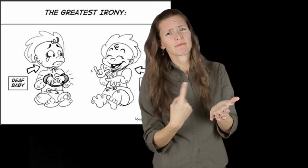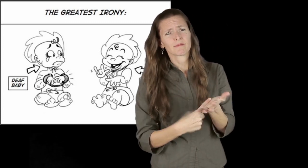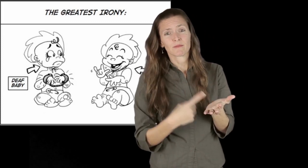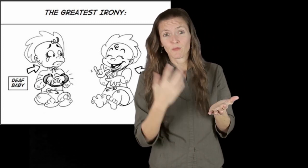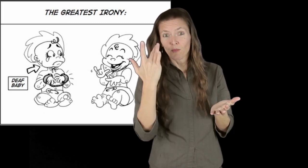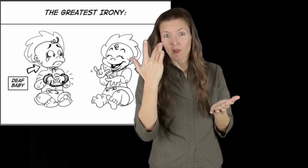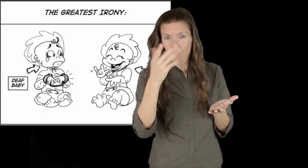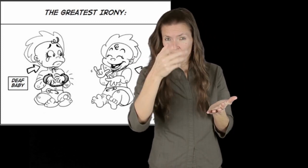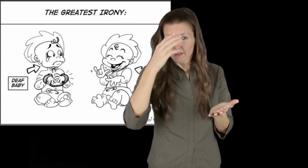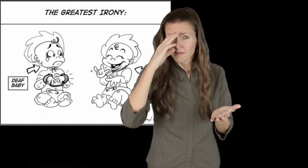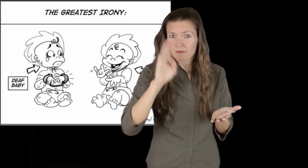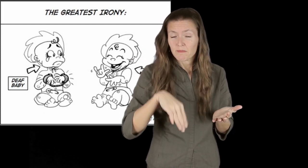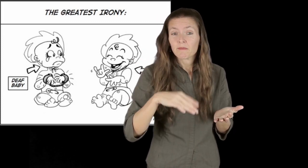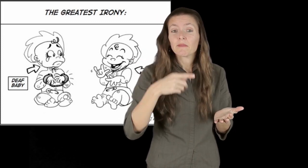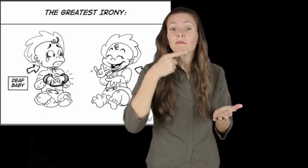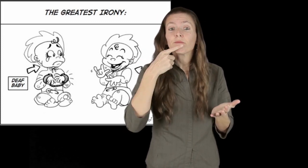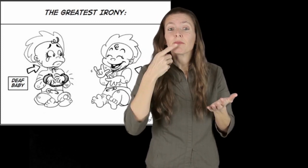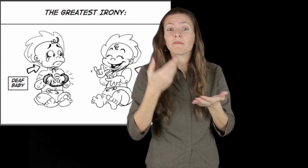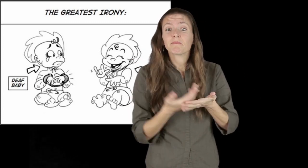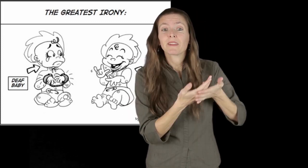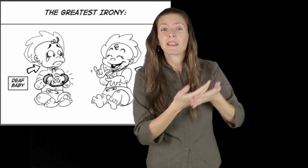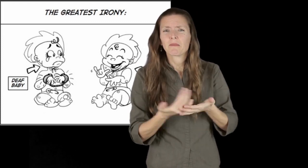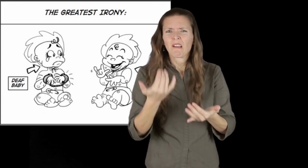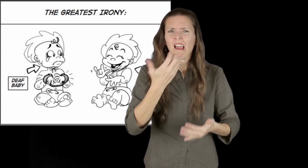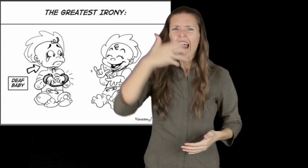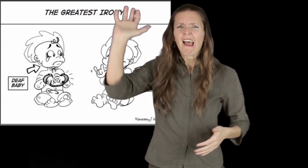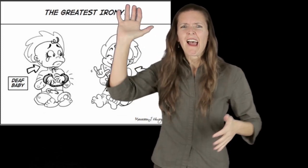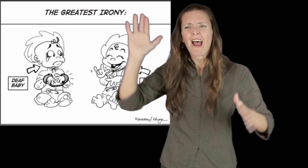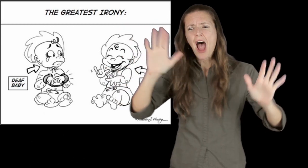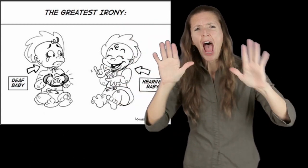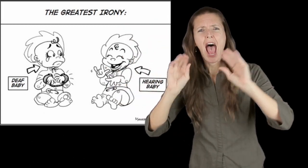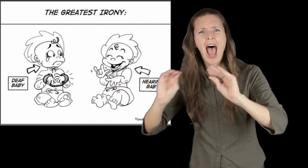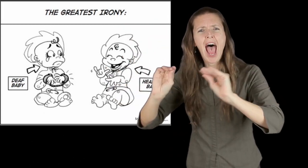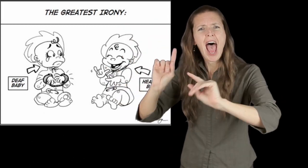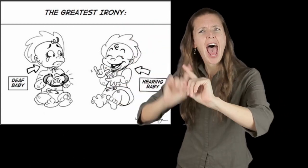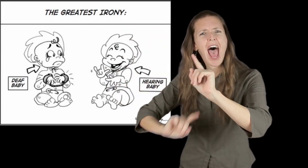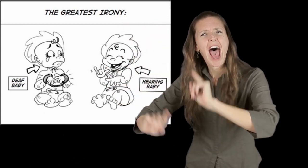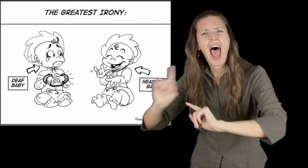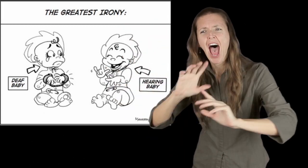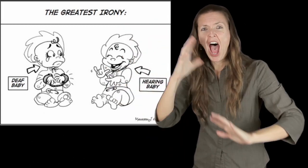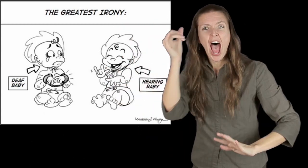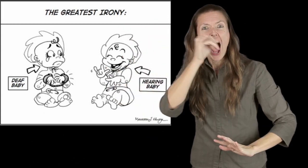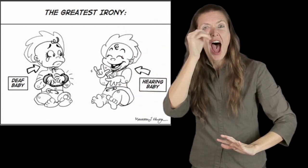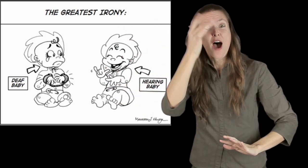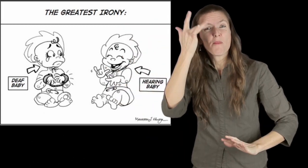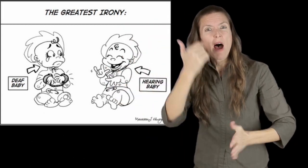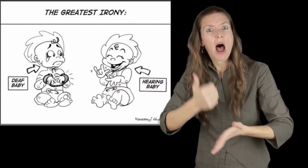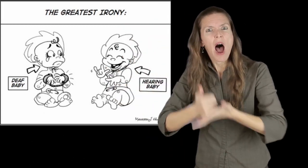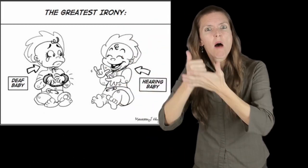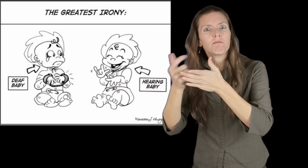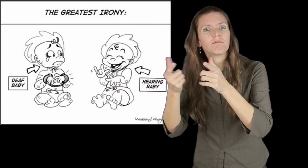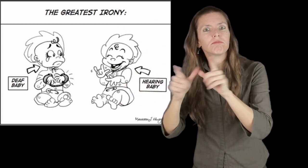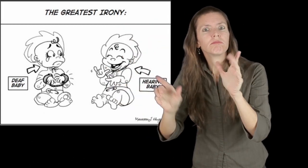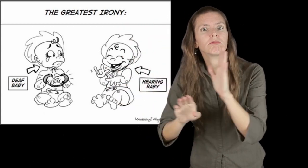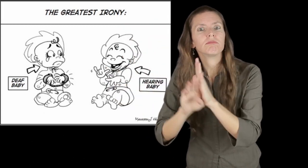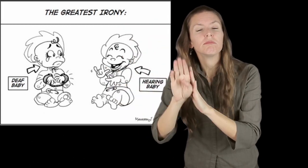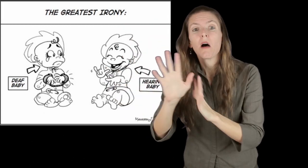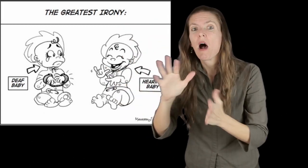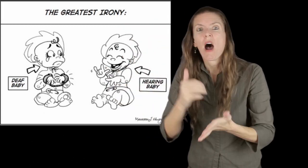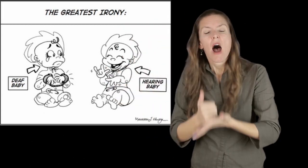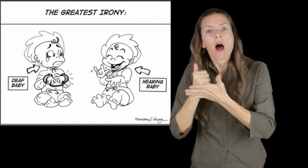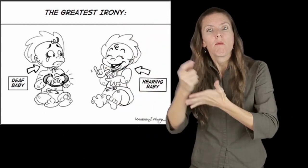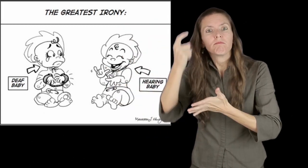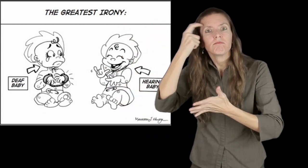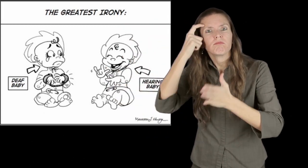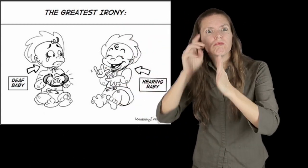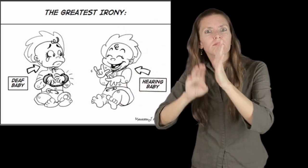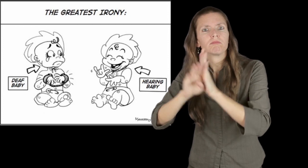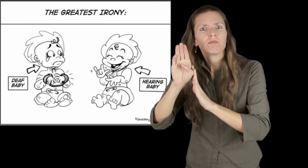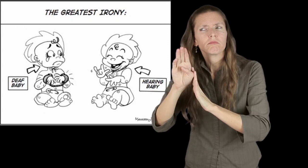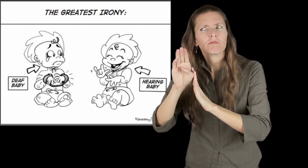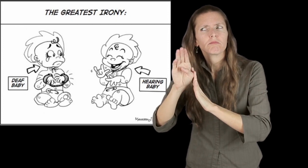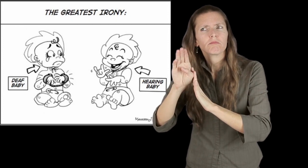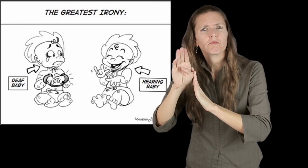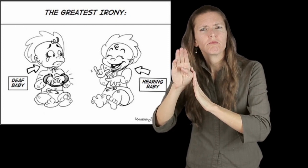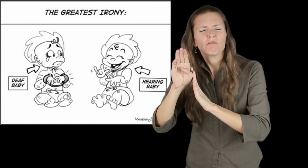by pointing out the widespread trend of teaching hearing babies sign language in order to help their language and cognitive development.